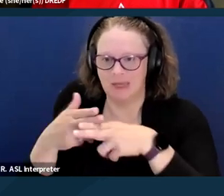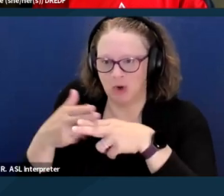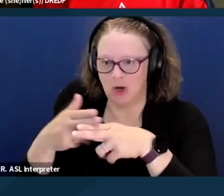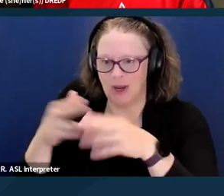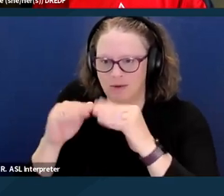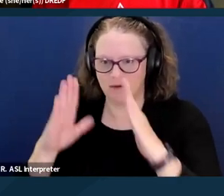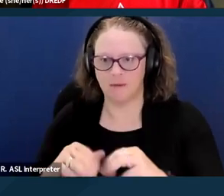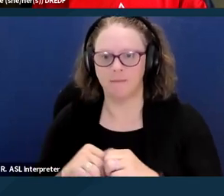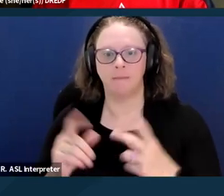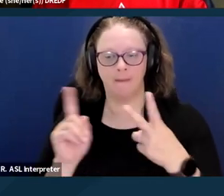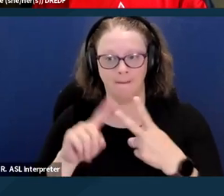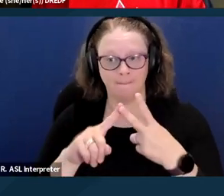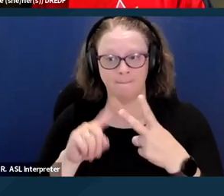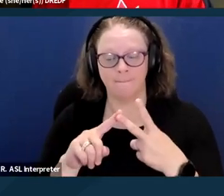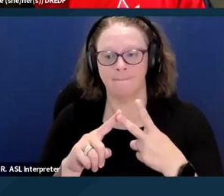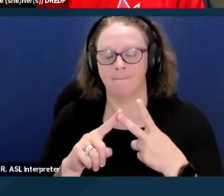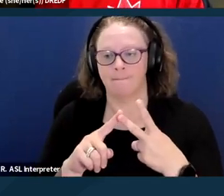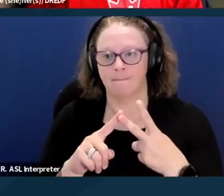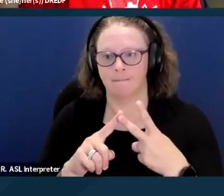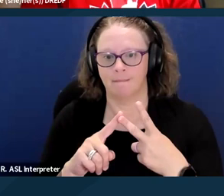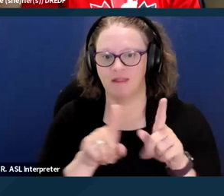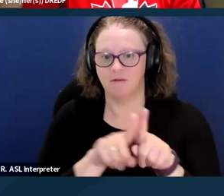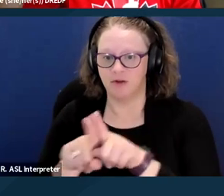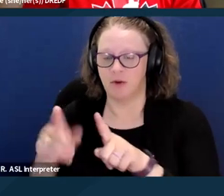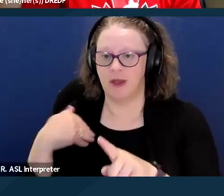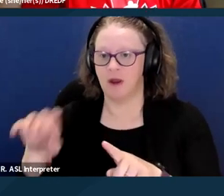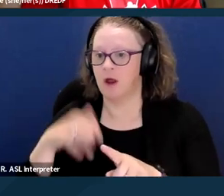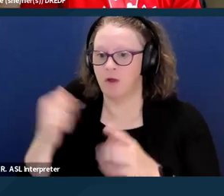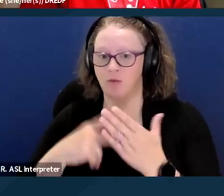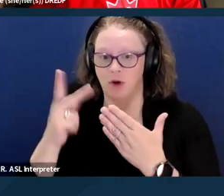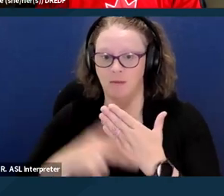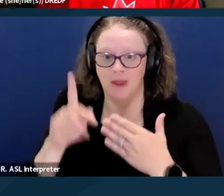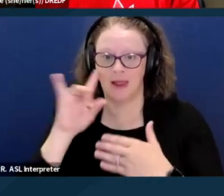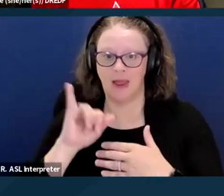There's also been other programs such as the Whole Person Care Pilot.